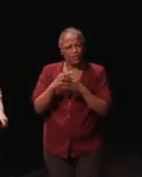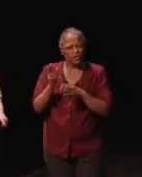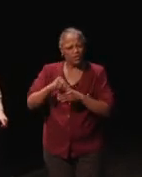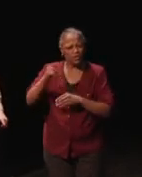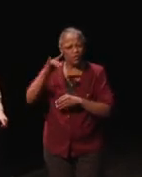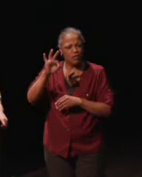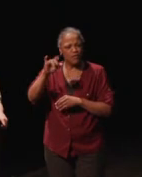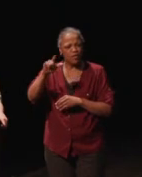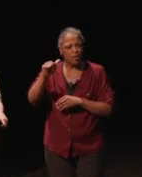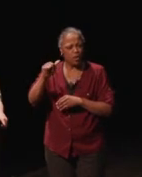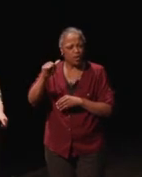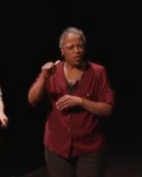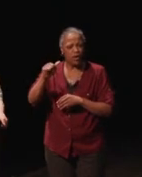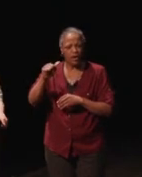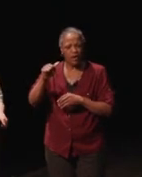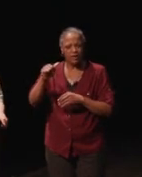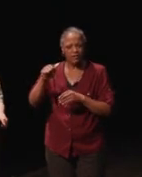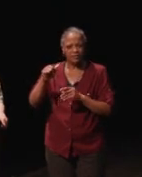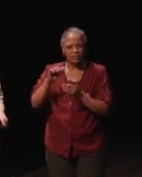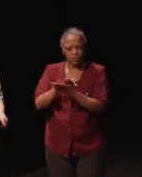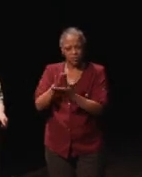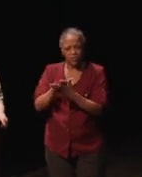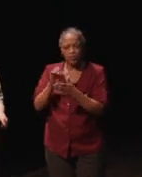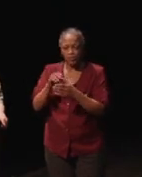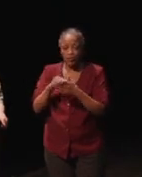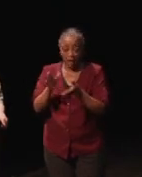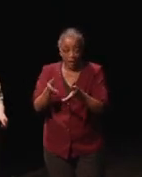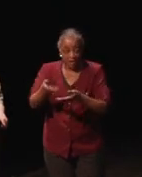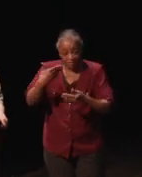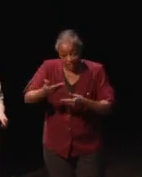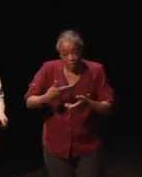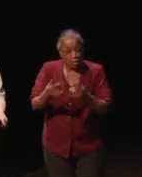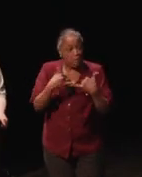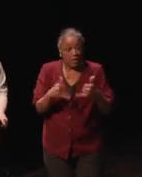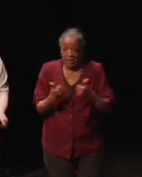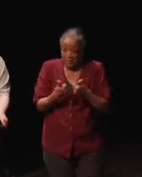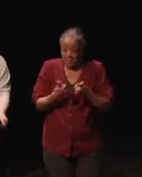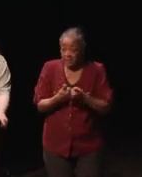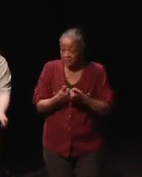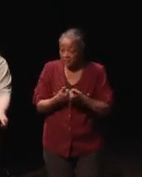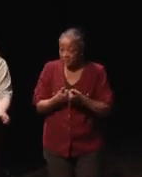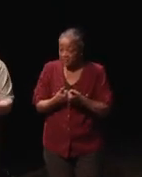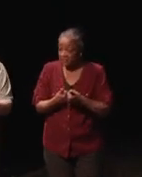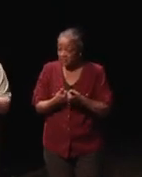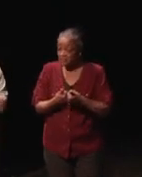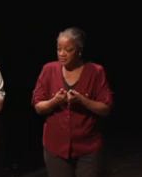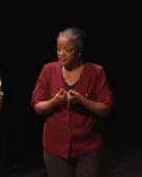he was close to campus, to come on in and play games. I gate let him and I said,